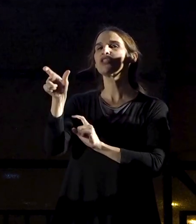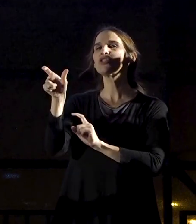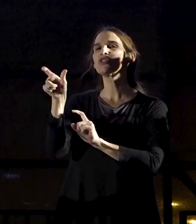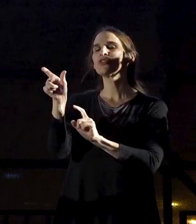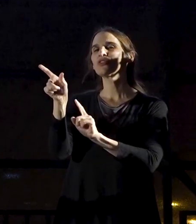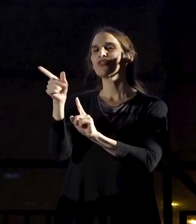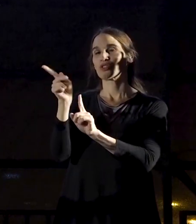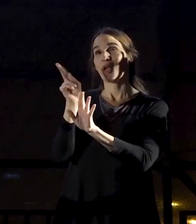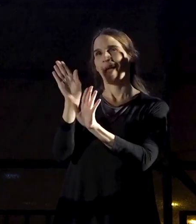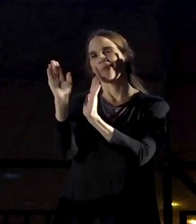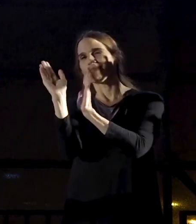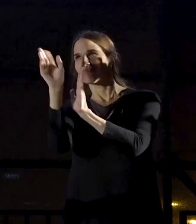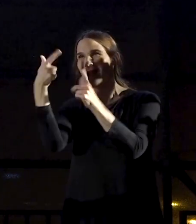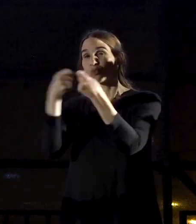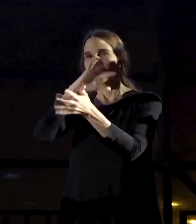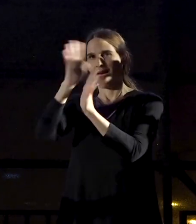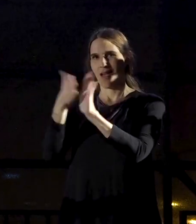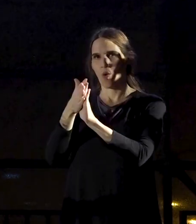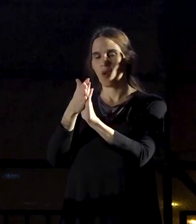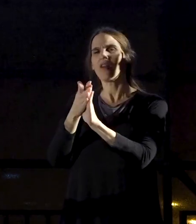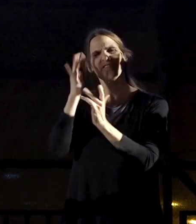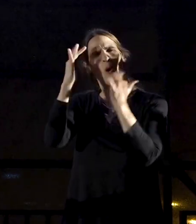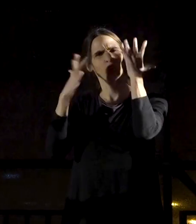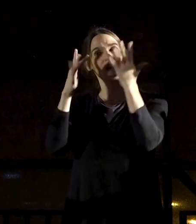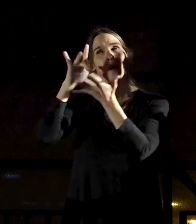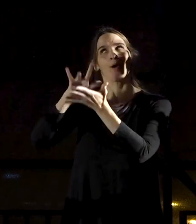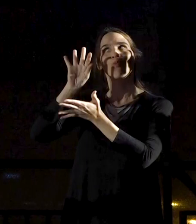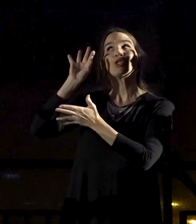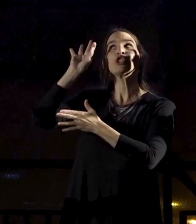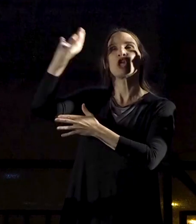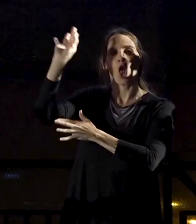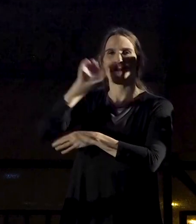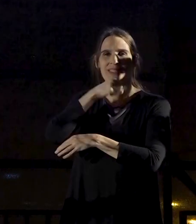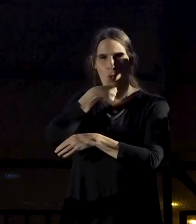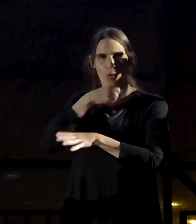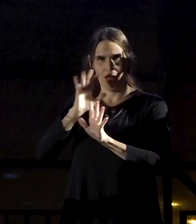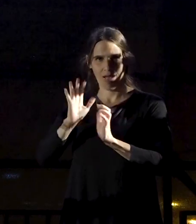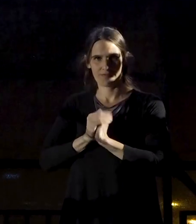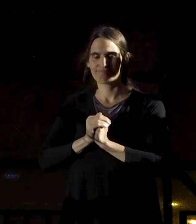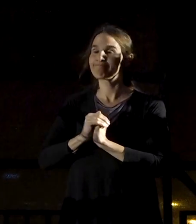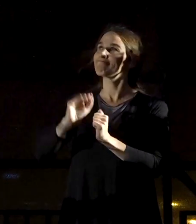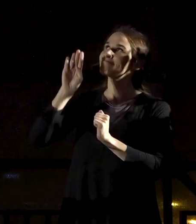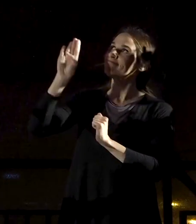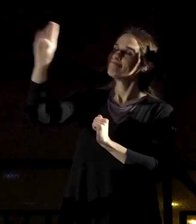who gives a lot of thought to his place in history. Benjamin Netanyahu